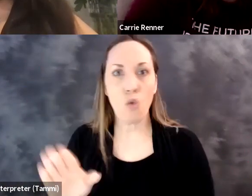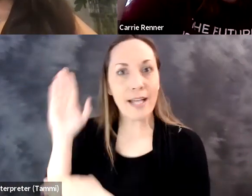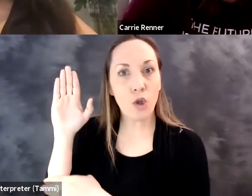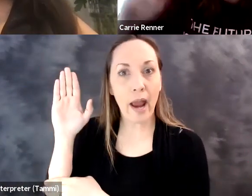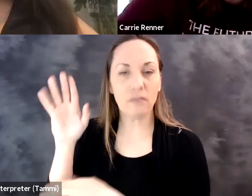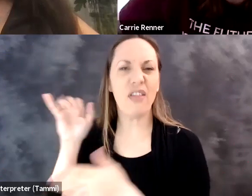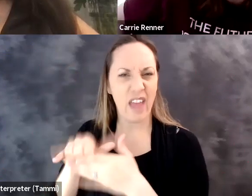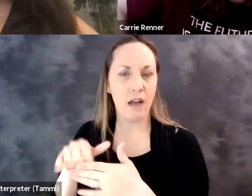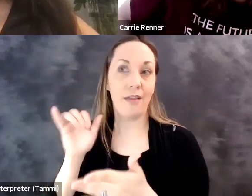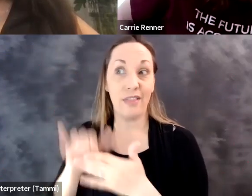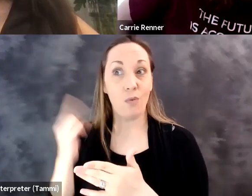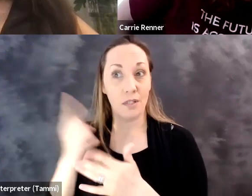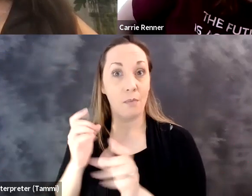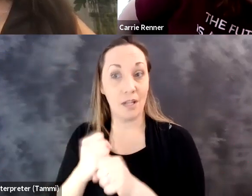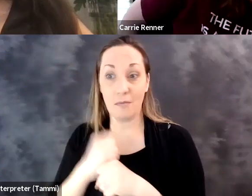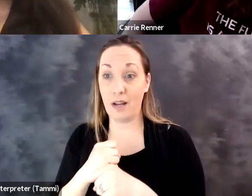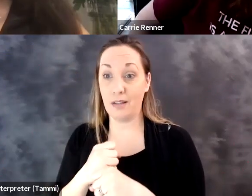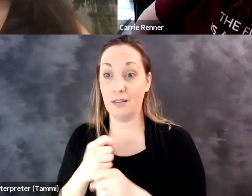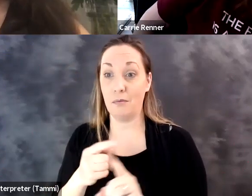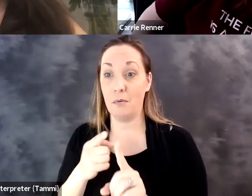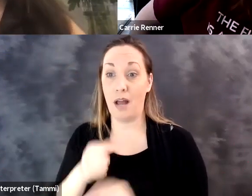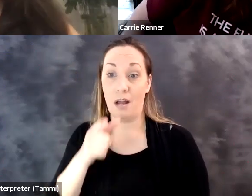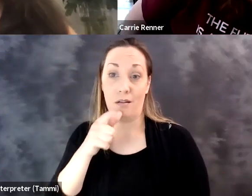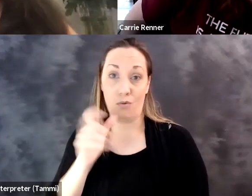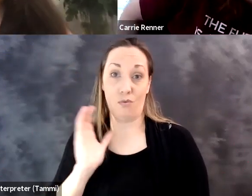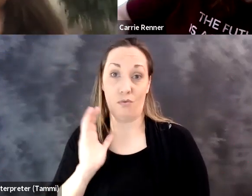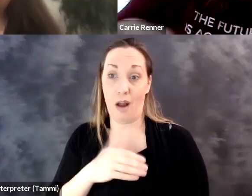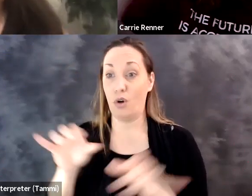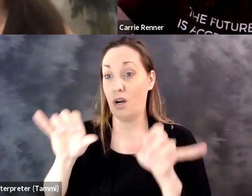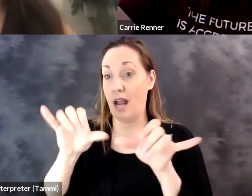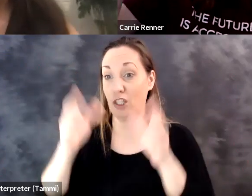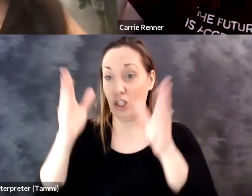hand-raise, simple features. In fact, that was actually a feature